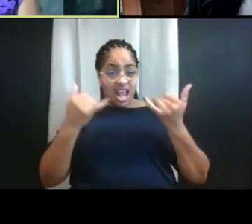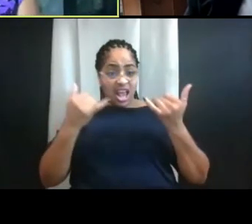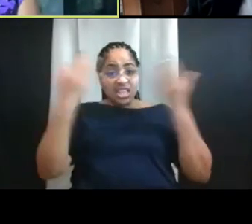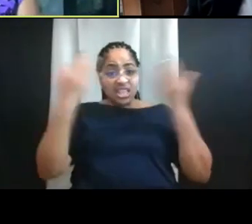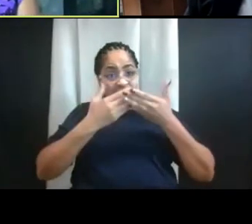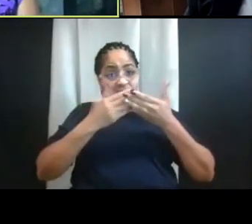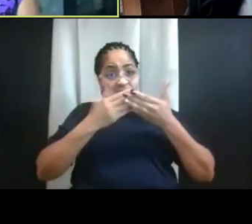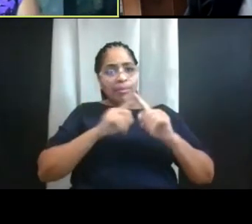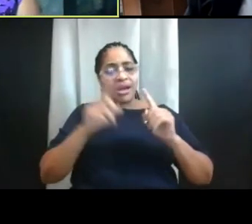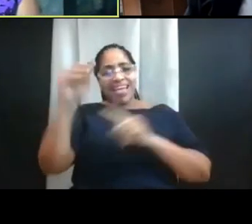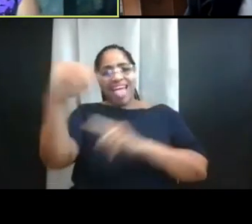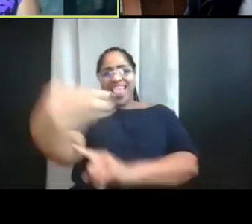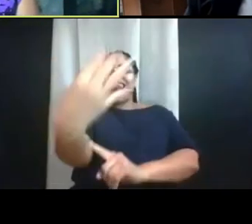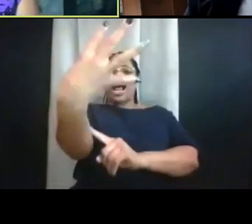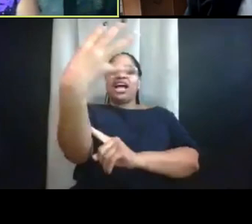and we'll eventually get through this.